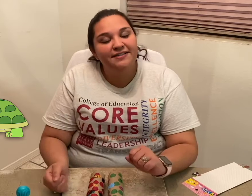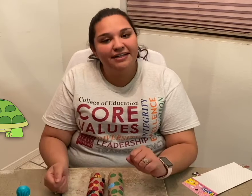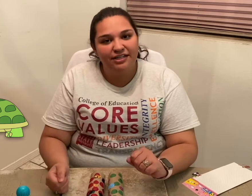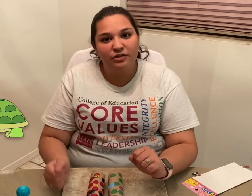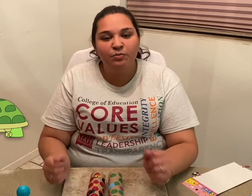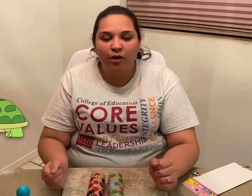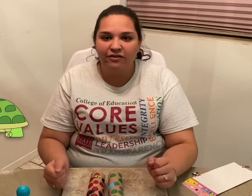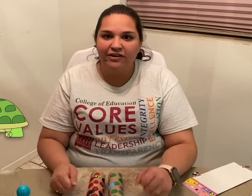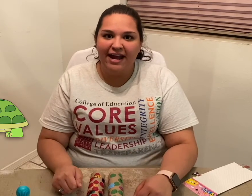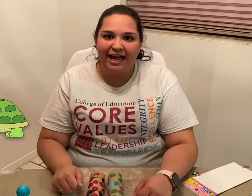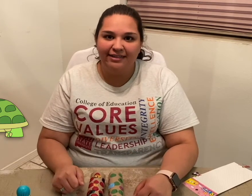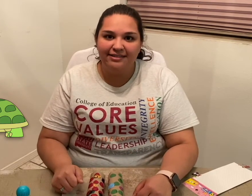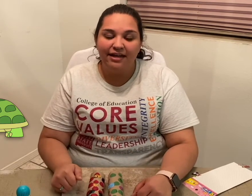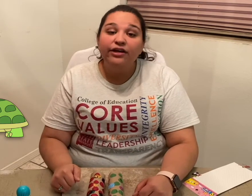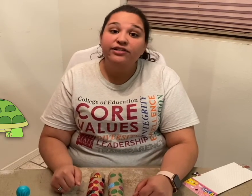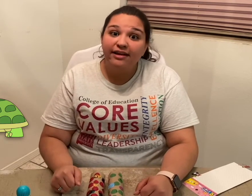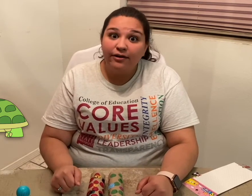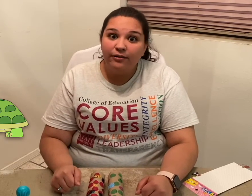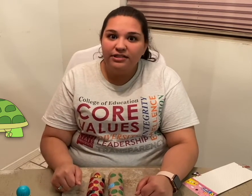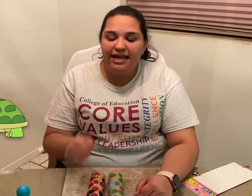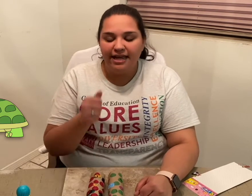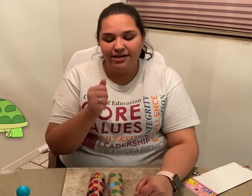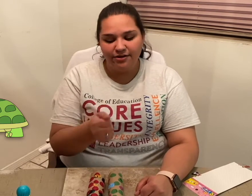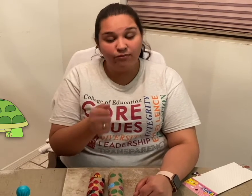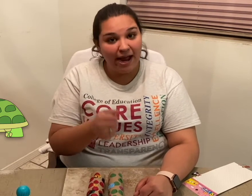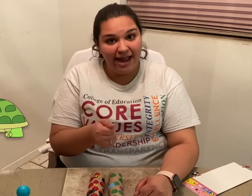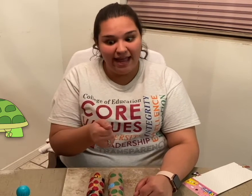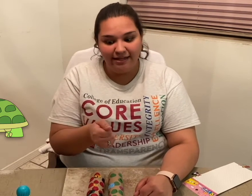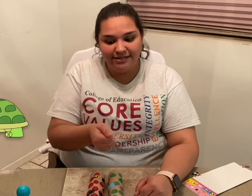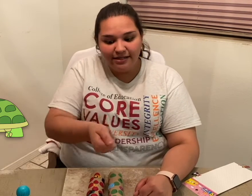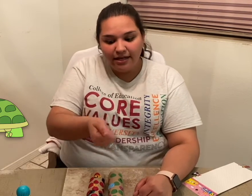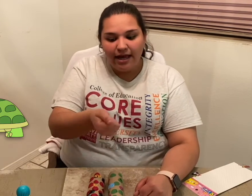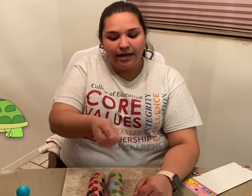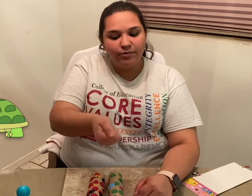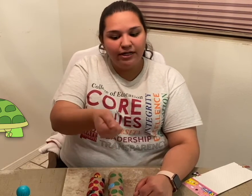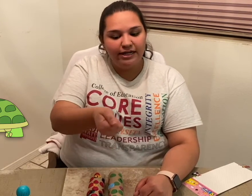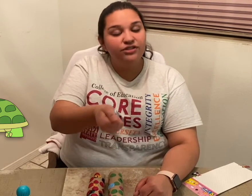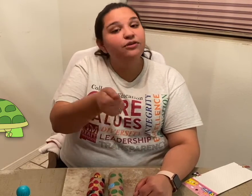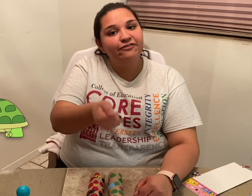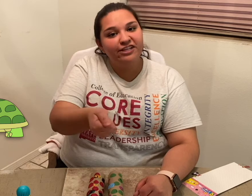going to use both of your hands. So, take your right hand and put it into a fist